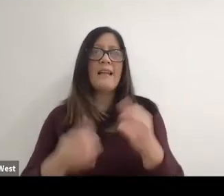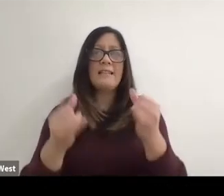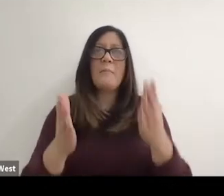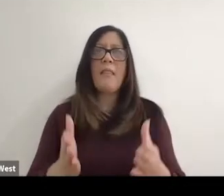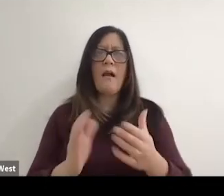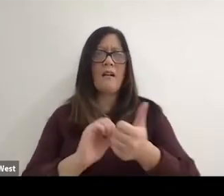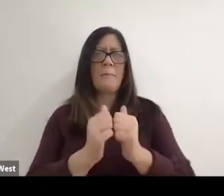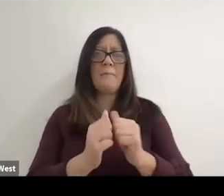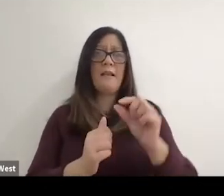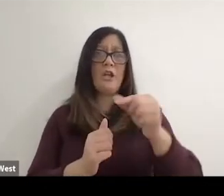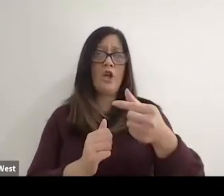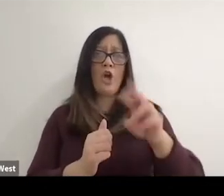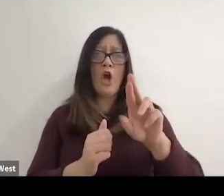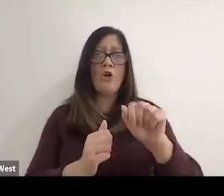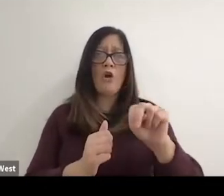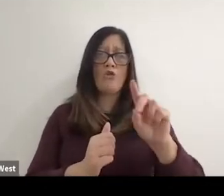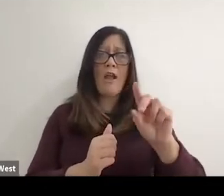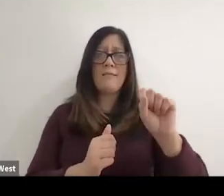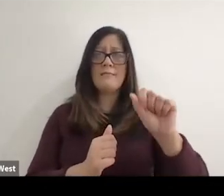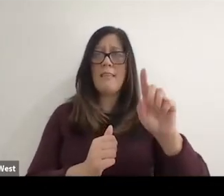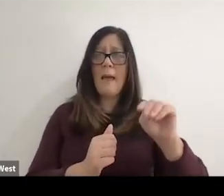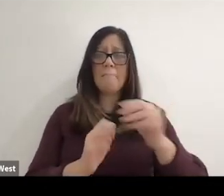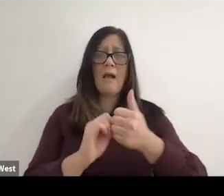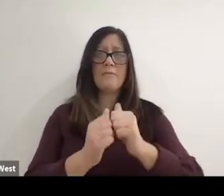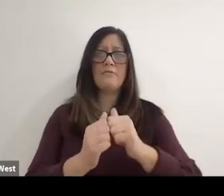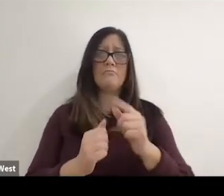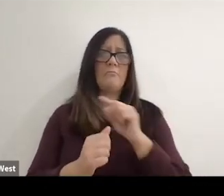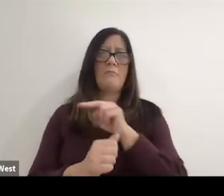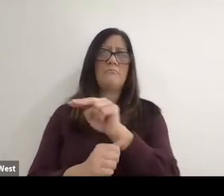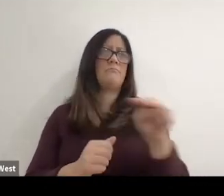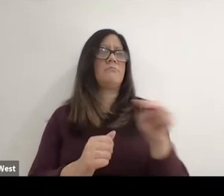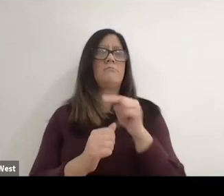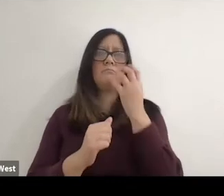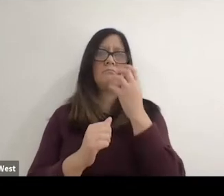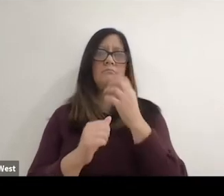they look at them as being amazing athletes. And so I think that we've come